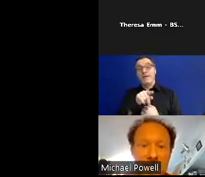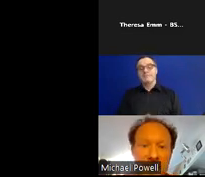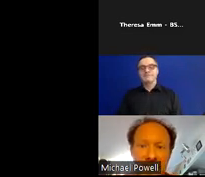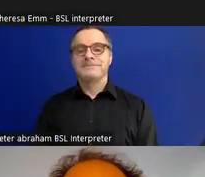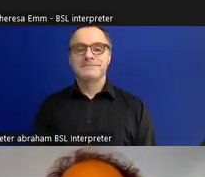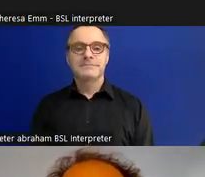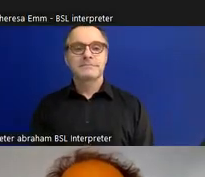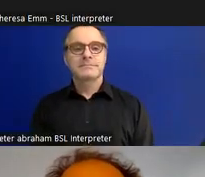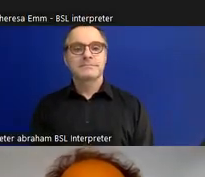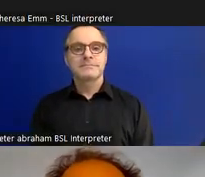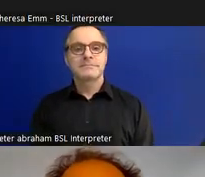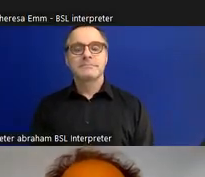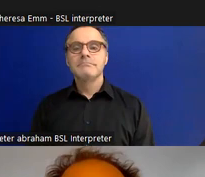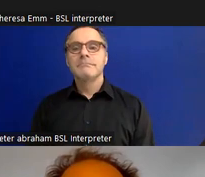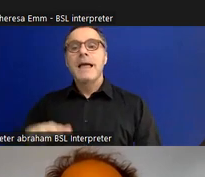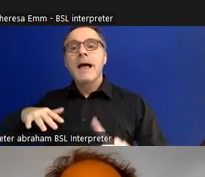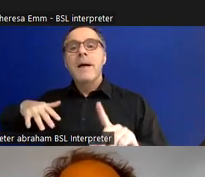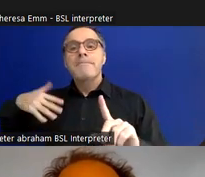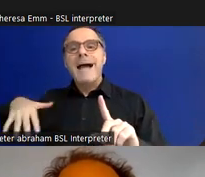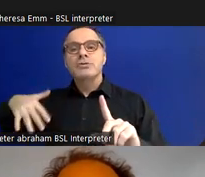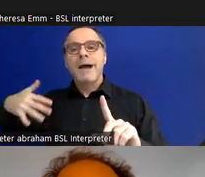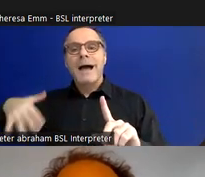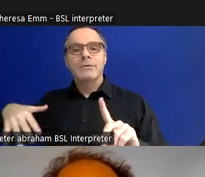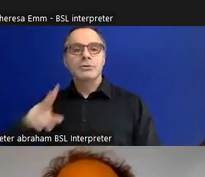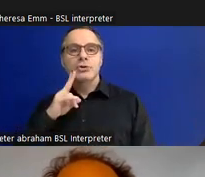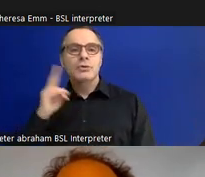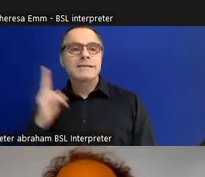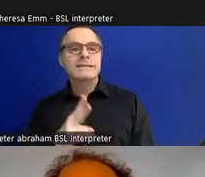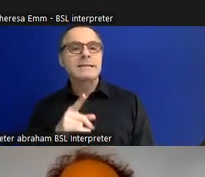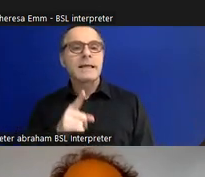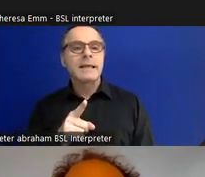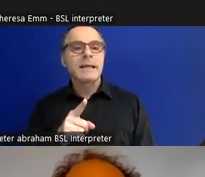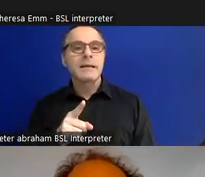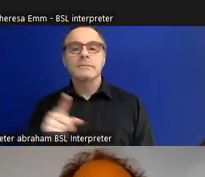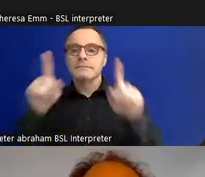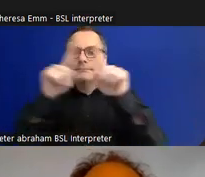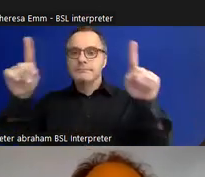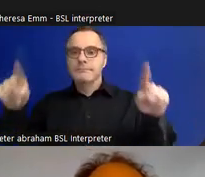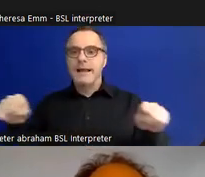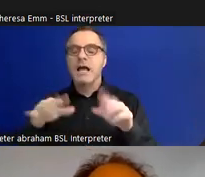you'll see there's two...well there's the 'Nothing About Us Without Us’ banner that was in the 2017